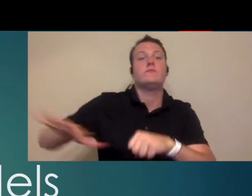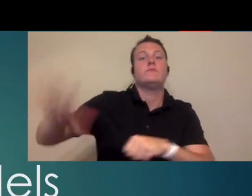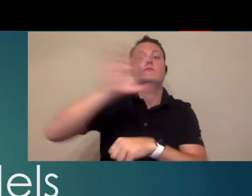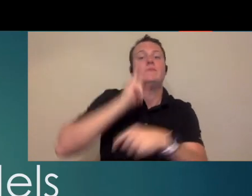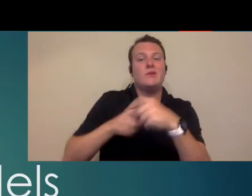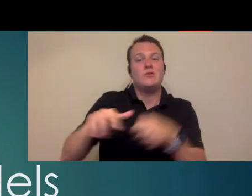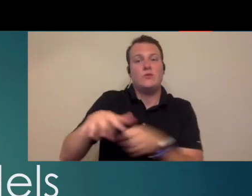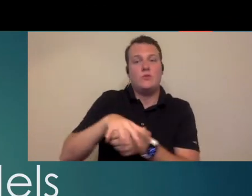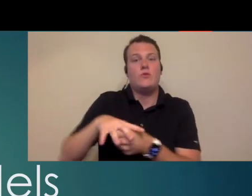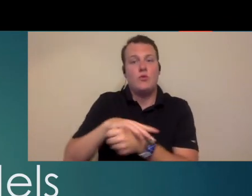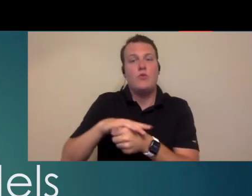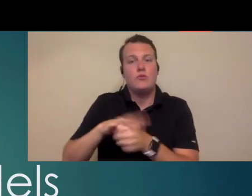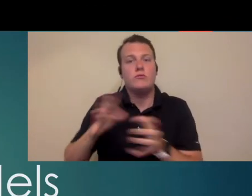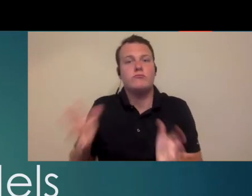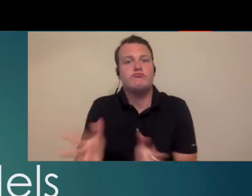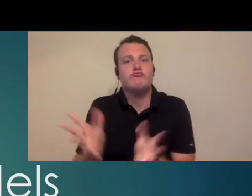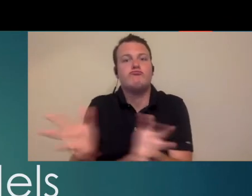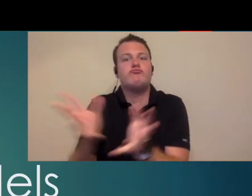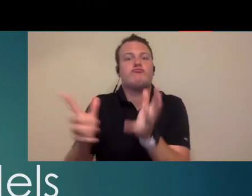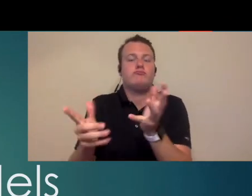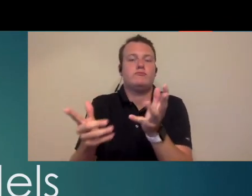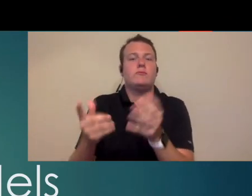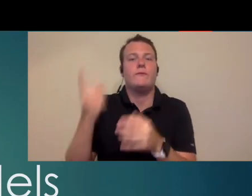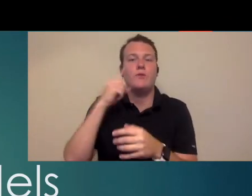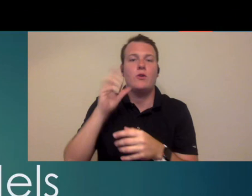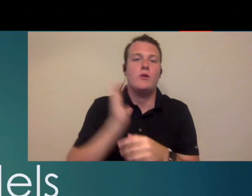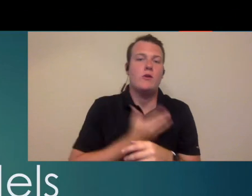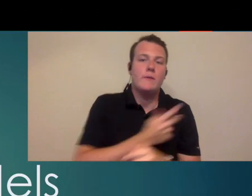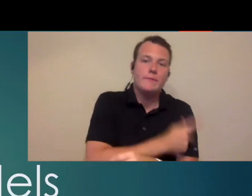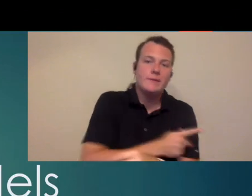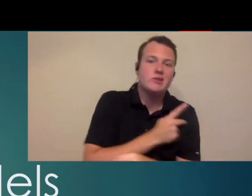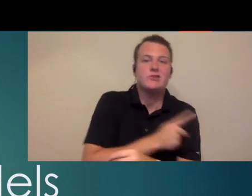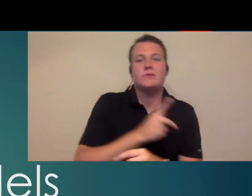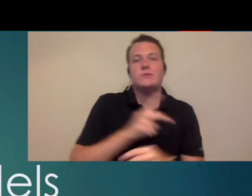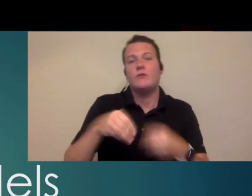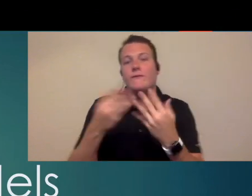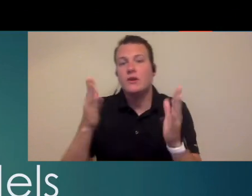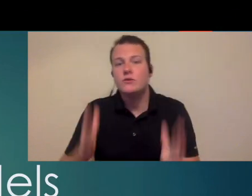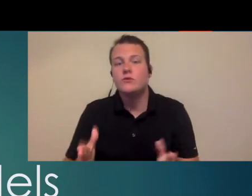national legislative issues that pertain to our patients providers practices our